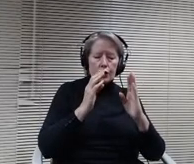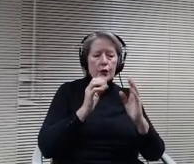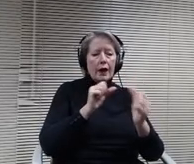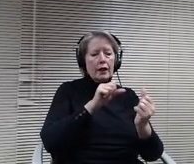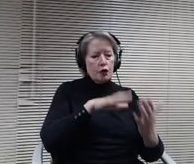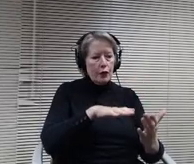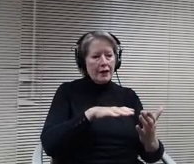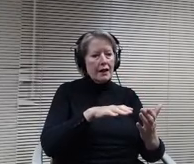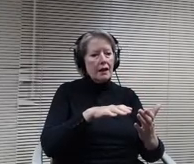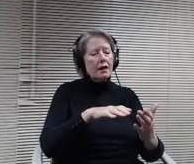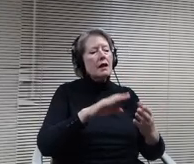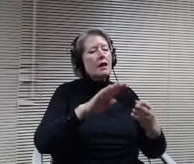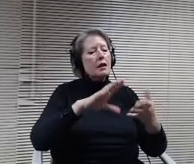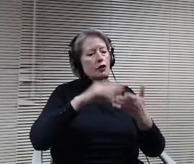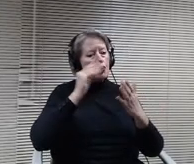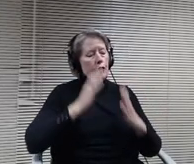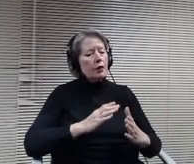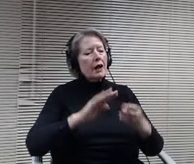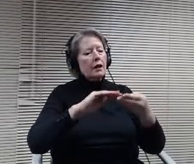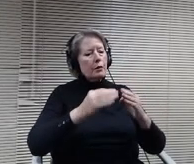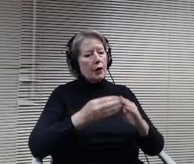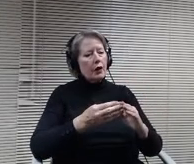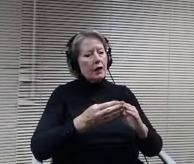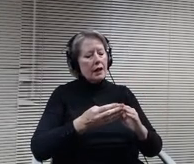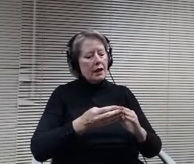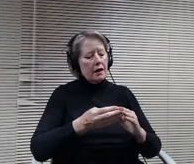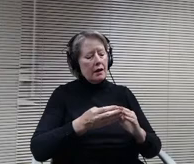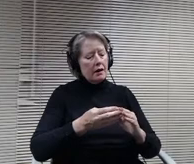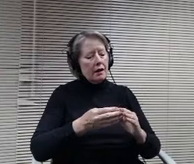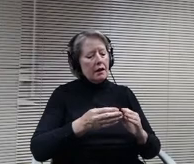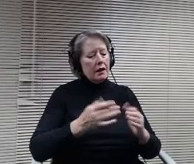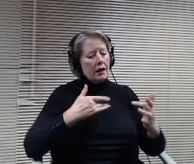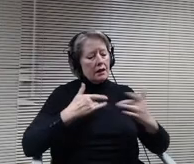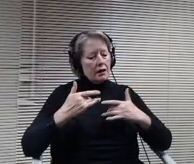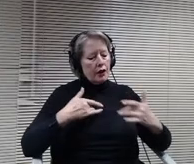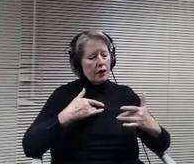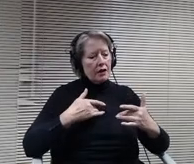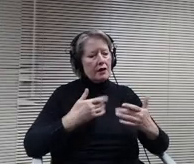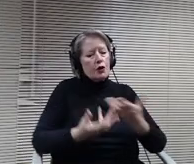including students of color and queer students, can feel safe and comfortable at school.